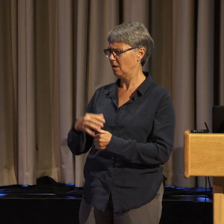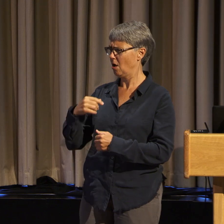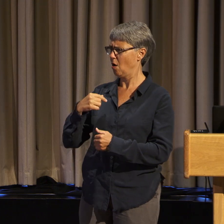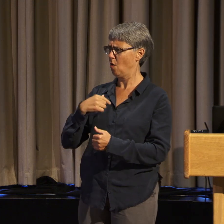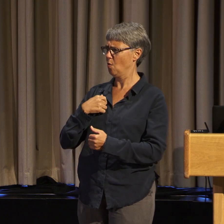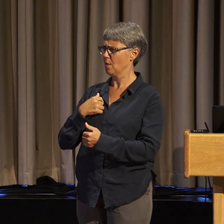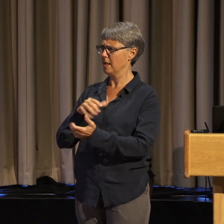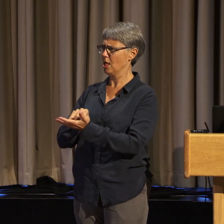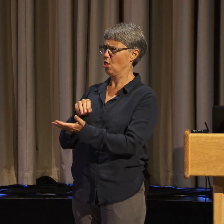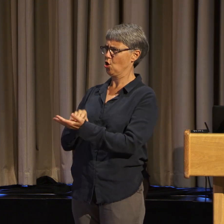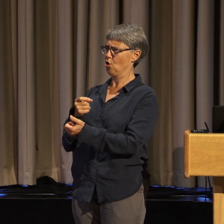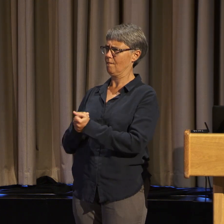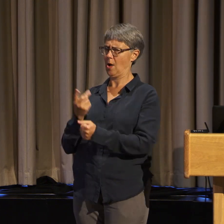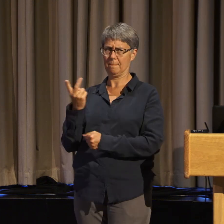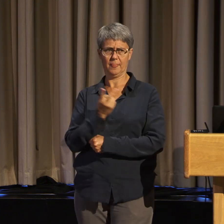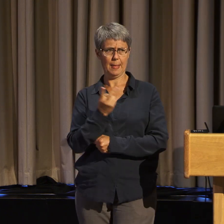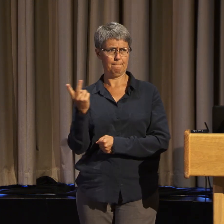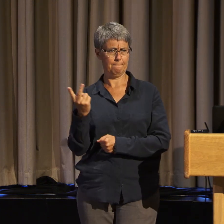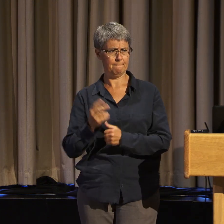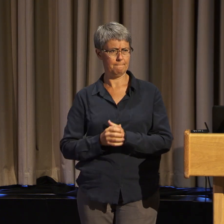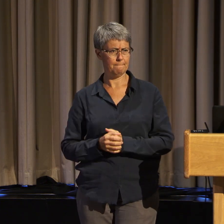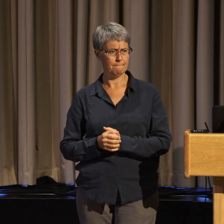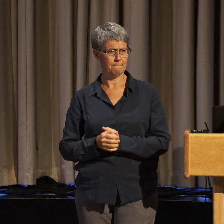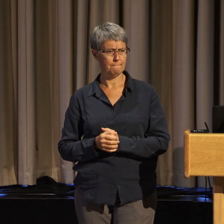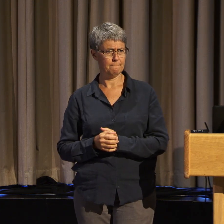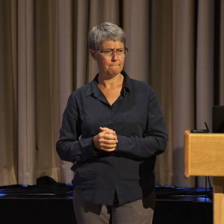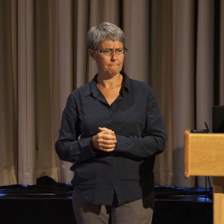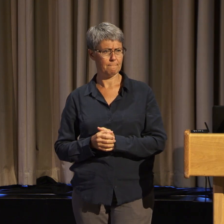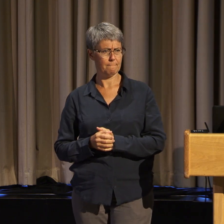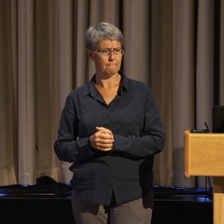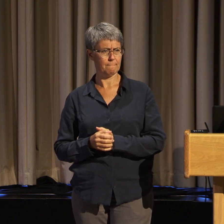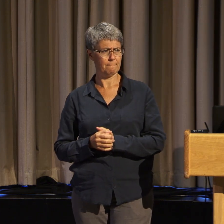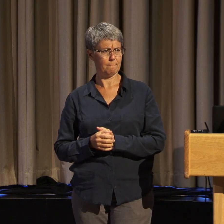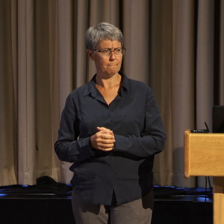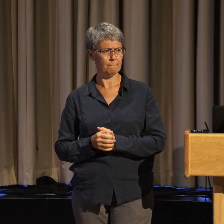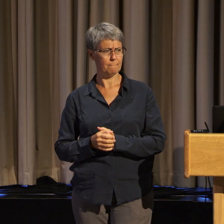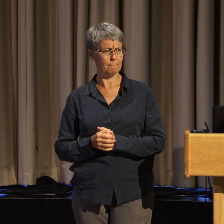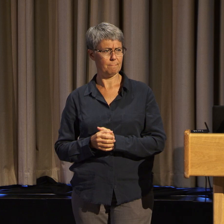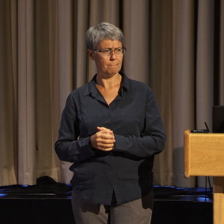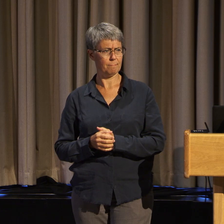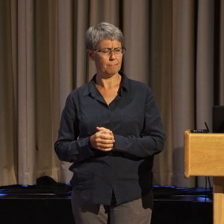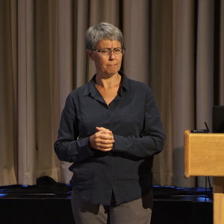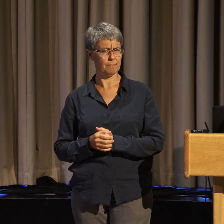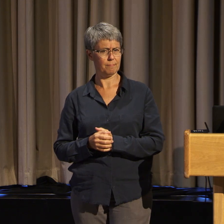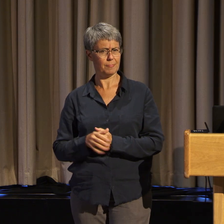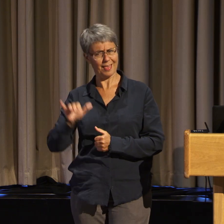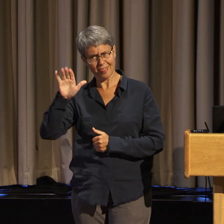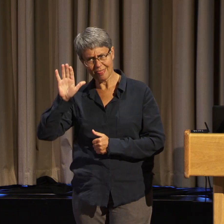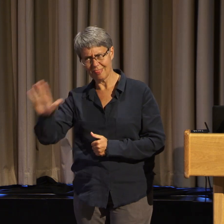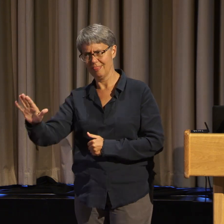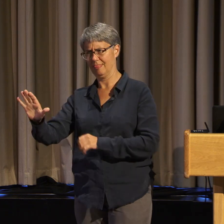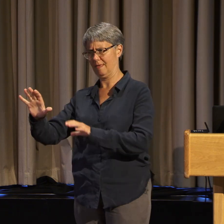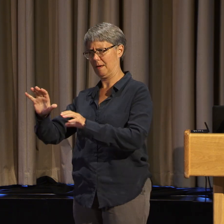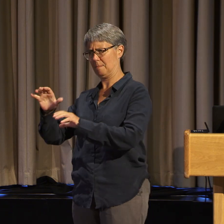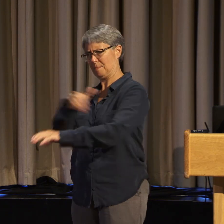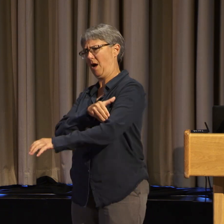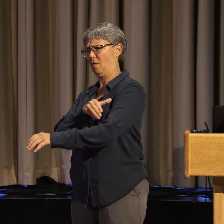and learned from those folks that marched with Dr. King and that were parts of the civil rights movement.